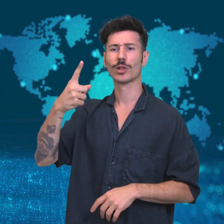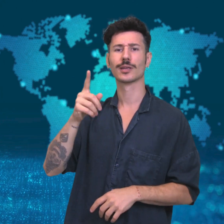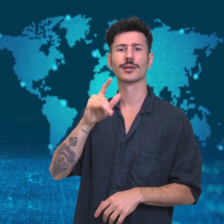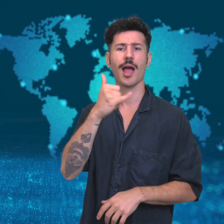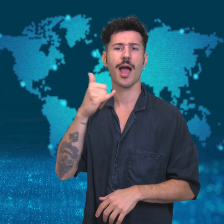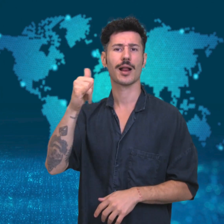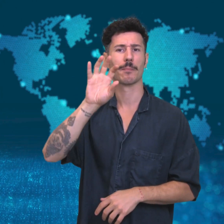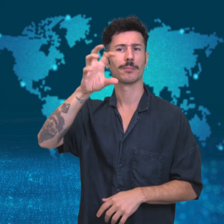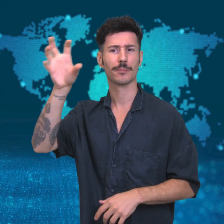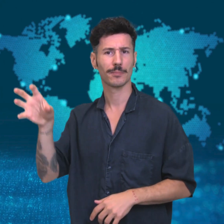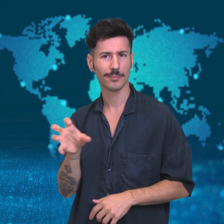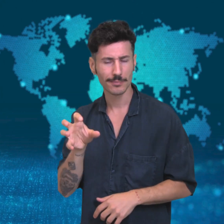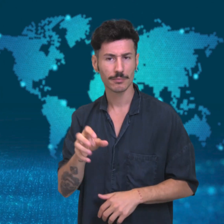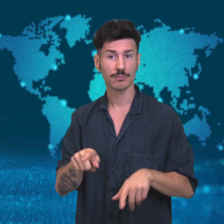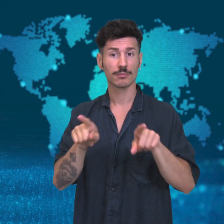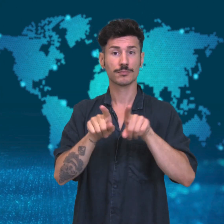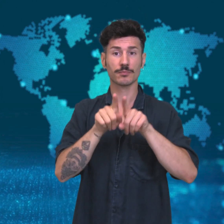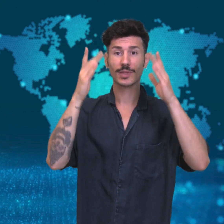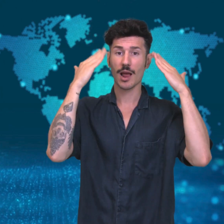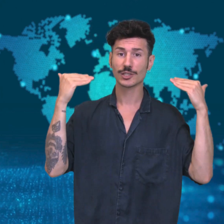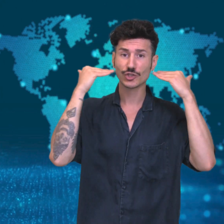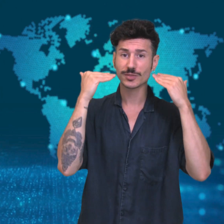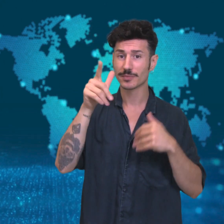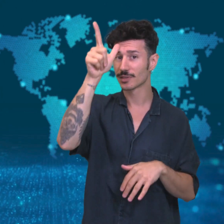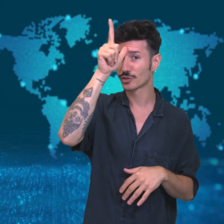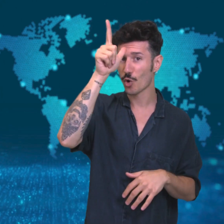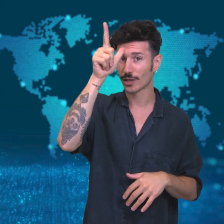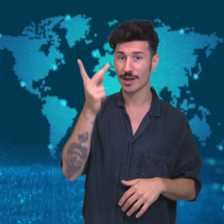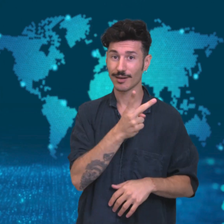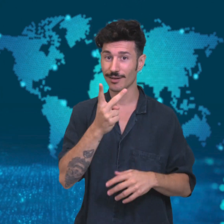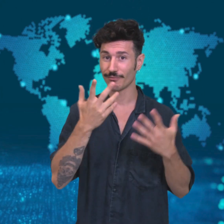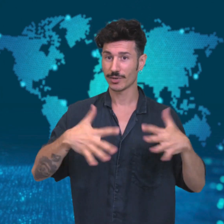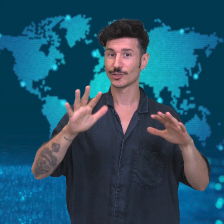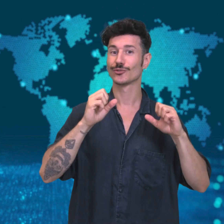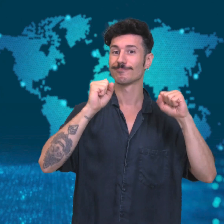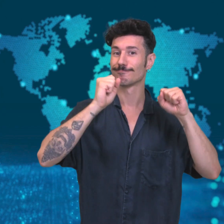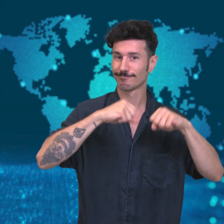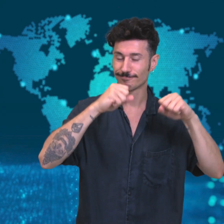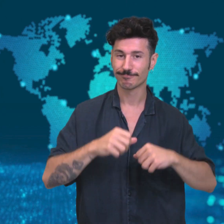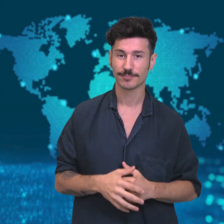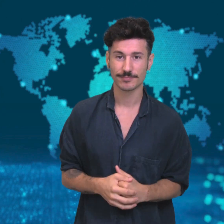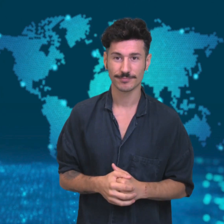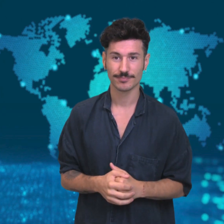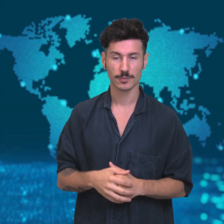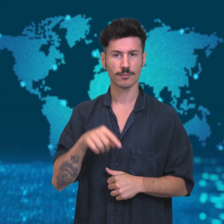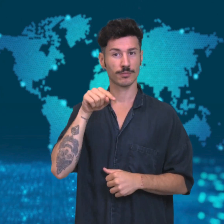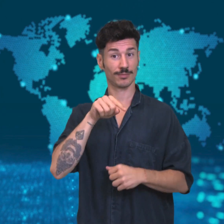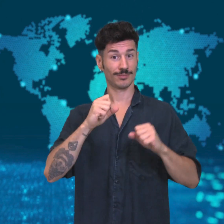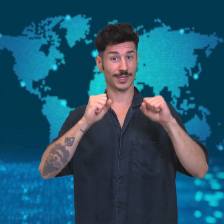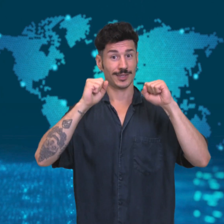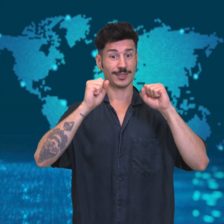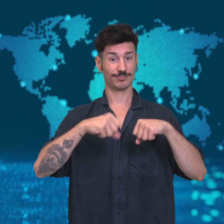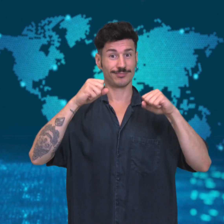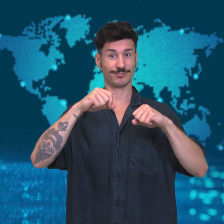an Arab nation after Egypt and Jordan signed similar deals.